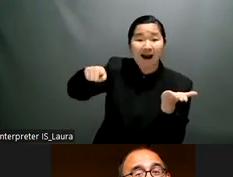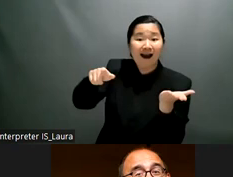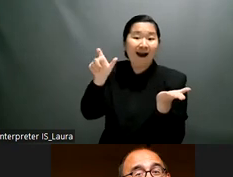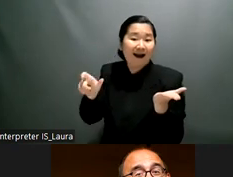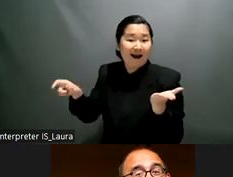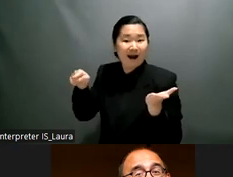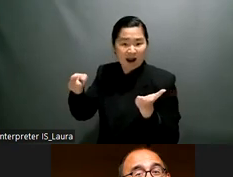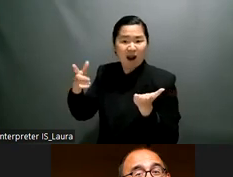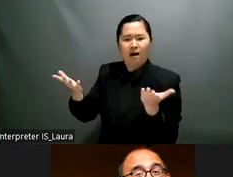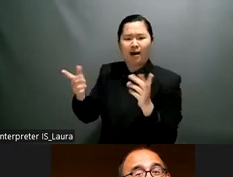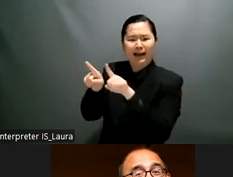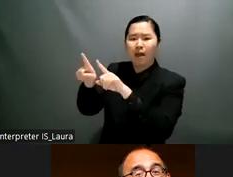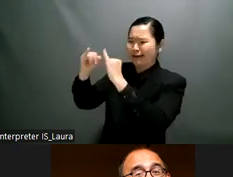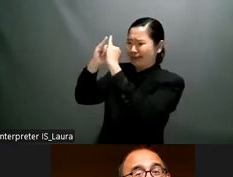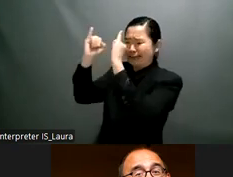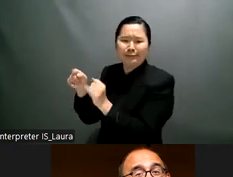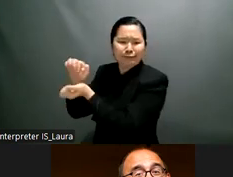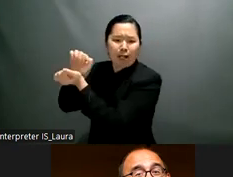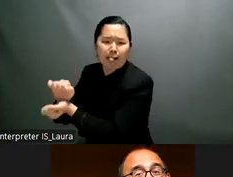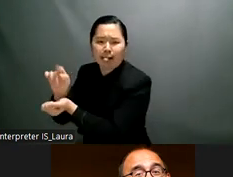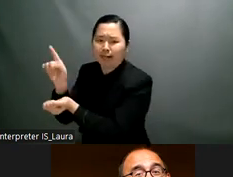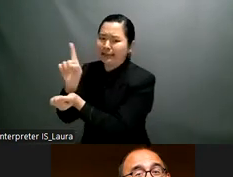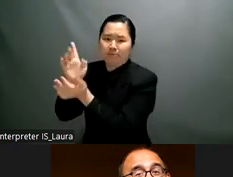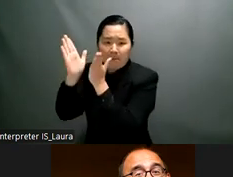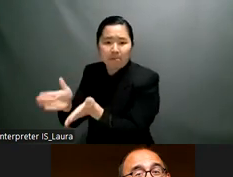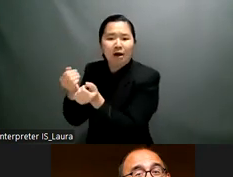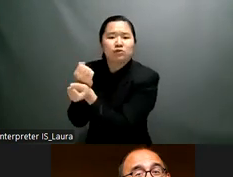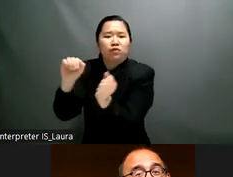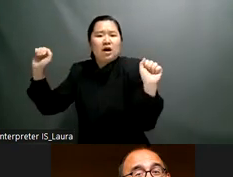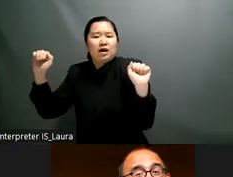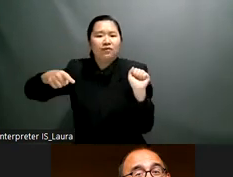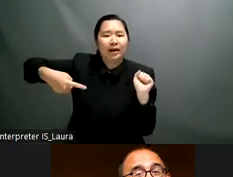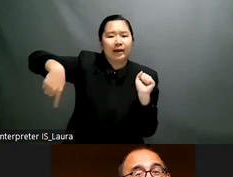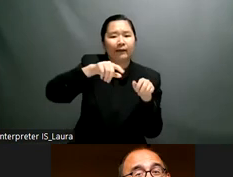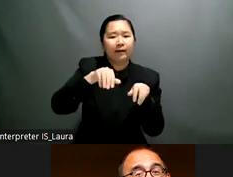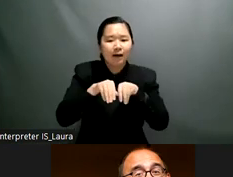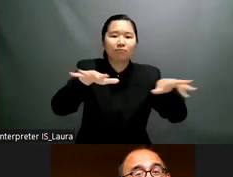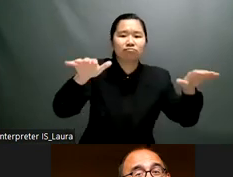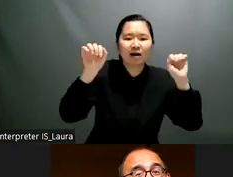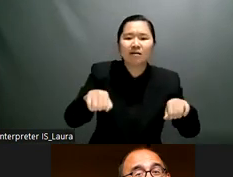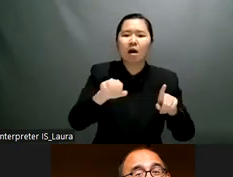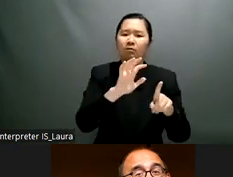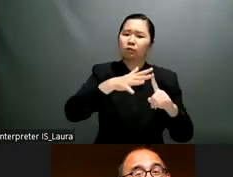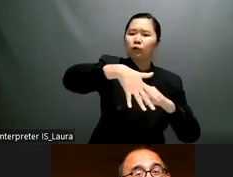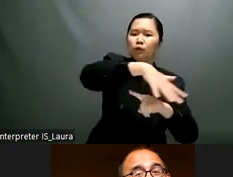the this this working group cross-ministerial uh cross-ministerial working group was launched